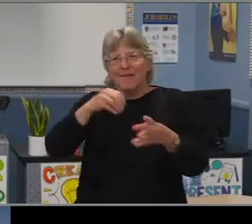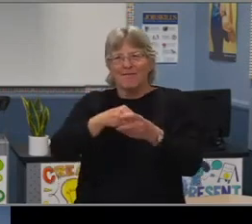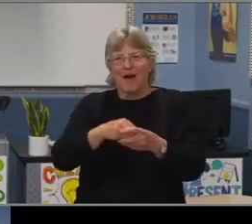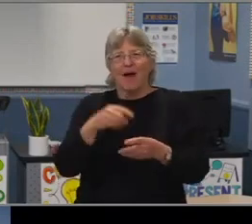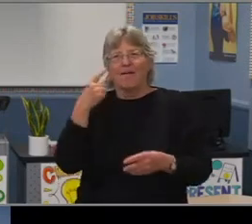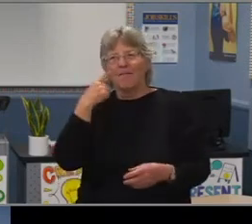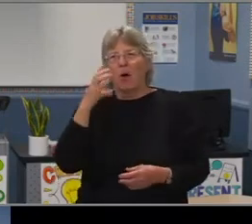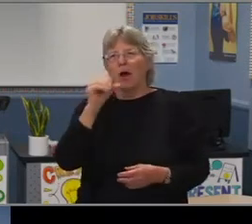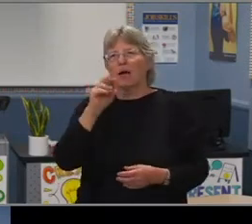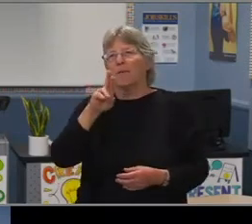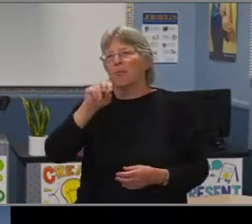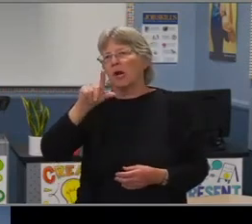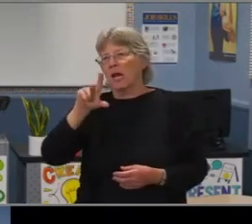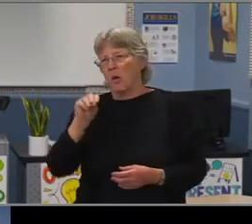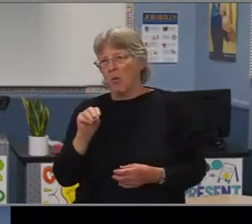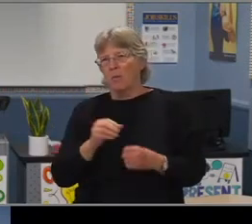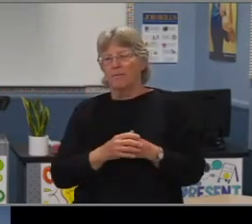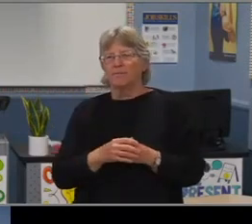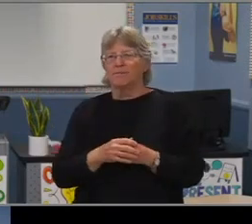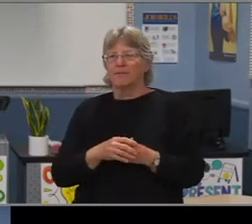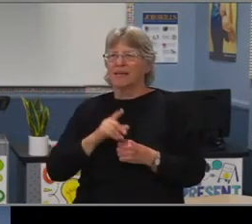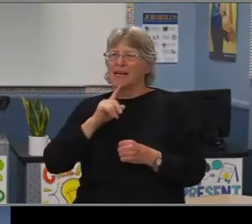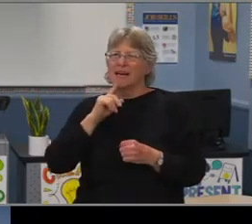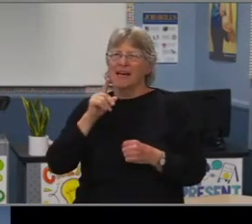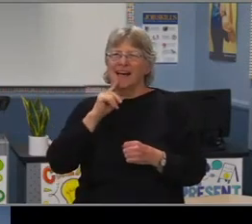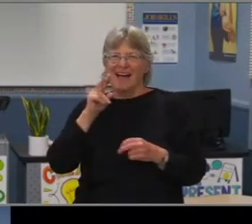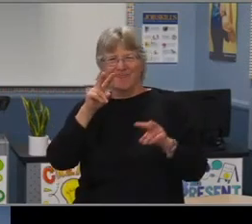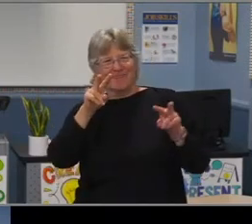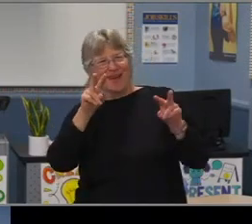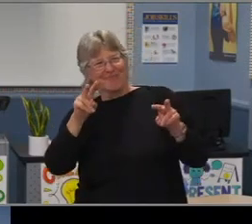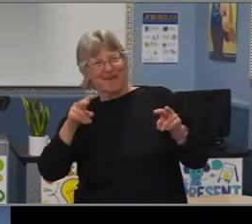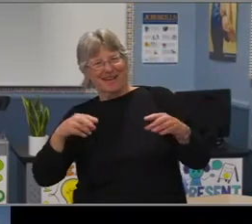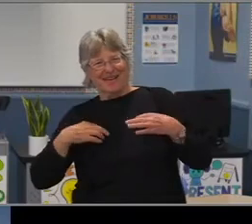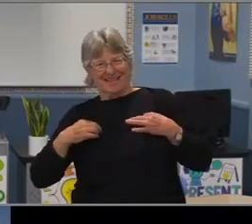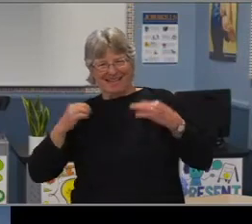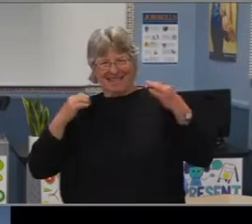And I really admire that T-shirt that she has on, I can get one of those.